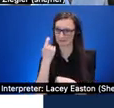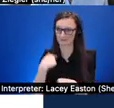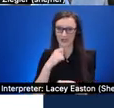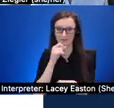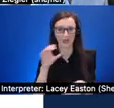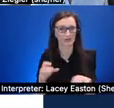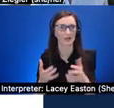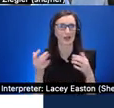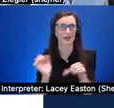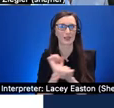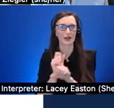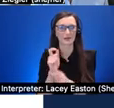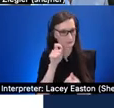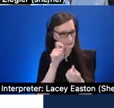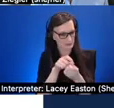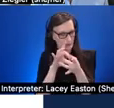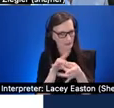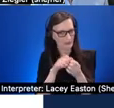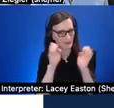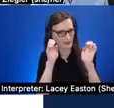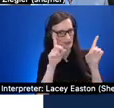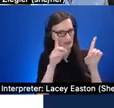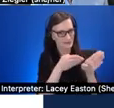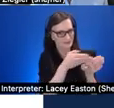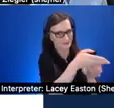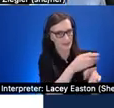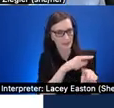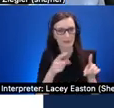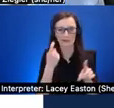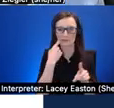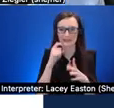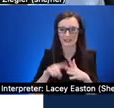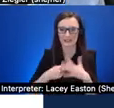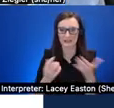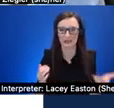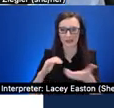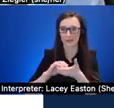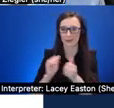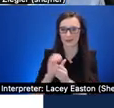related to education but we just started to collaborate with cai and thinking about how to